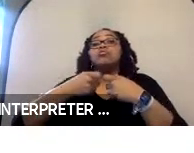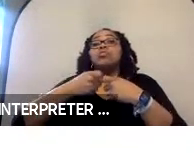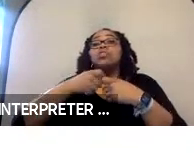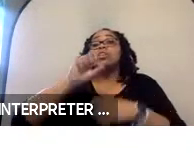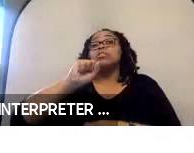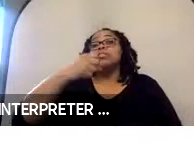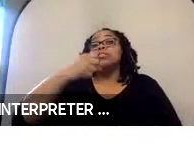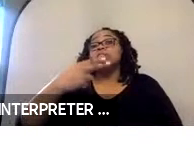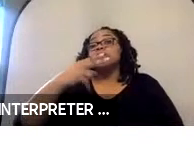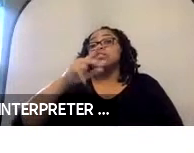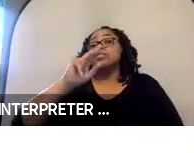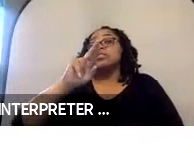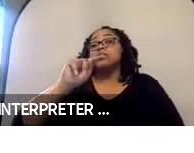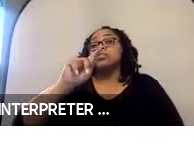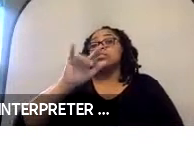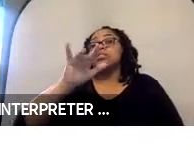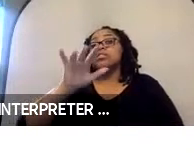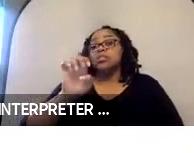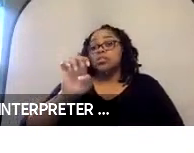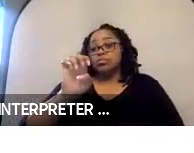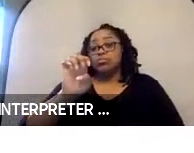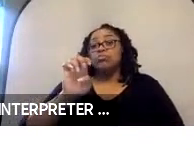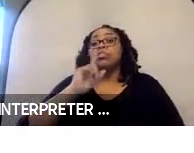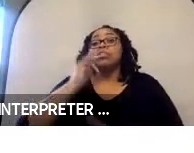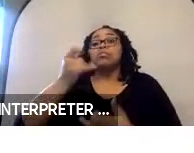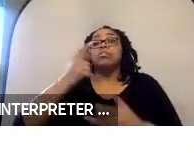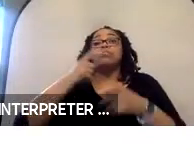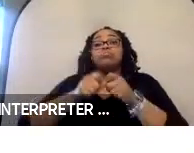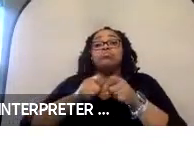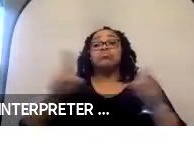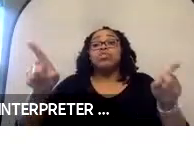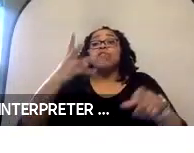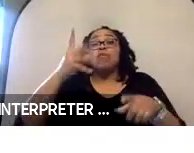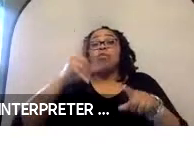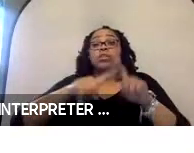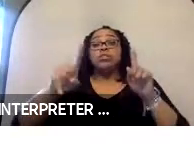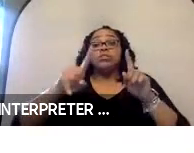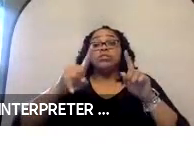a low speed shuttle that is currently deployed on four different continents, so we have automated